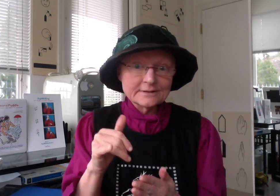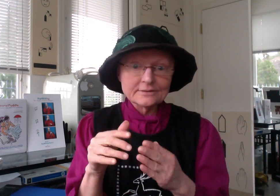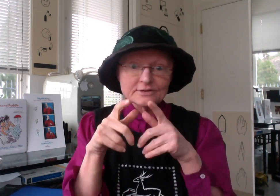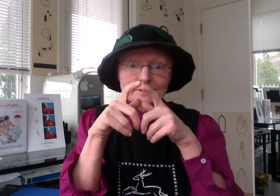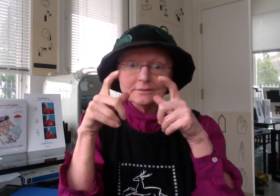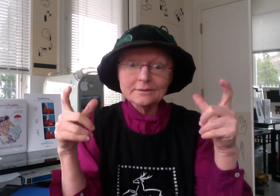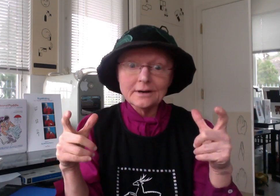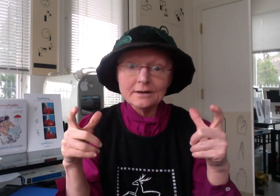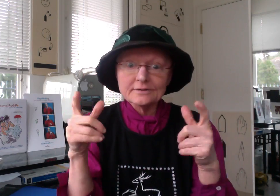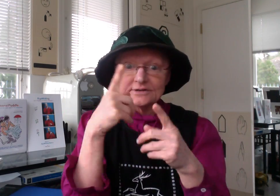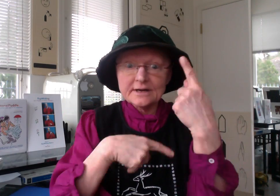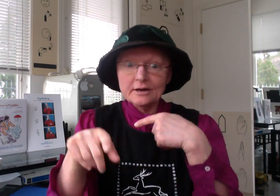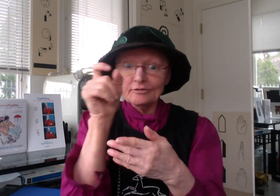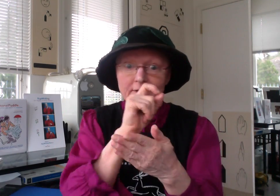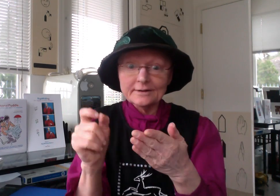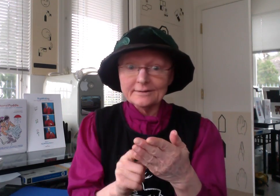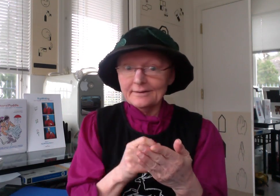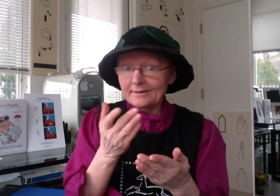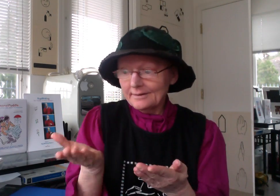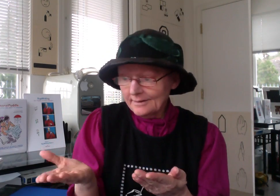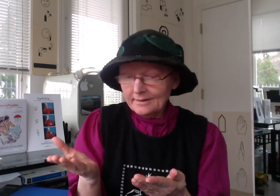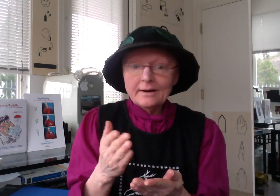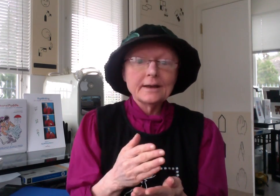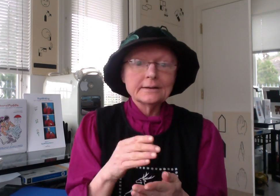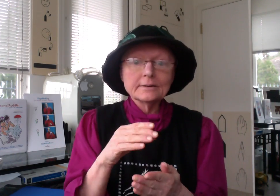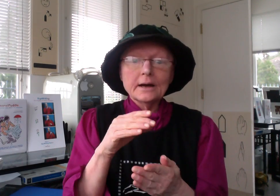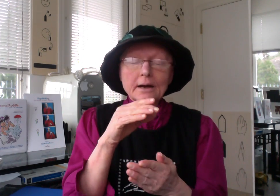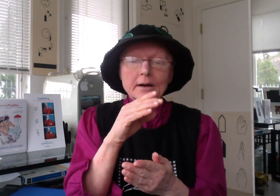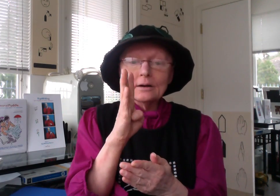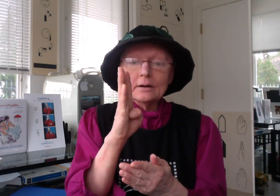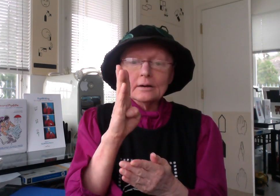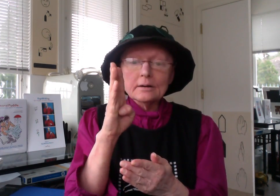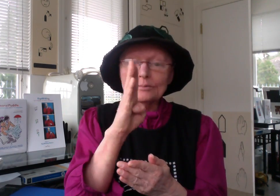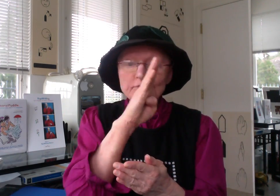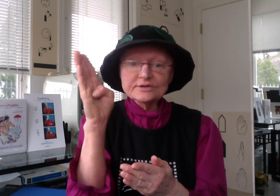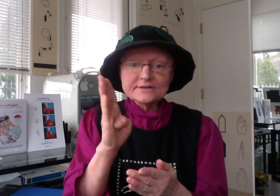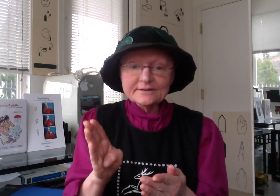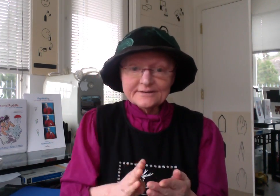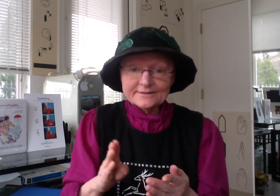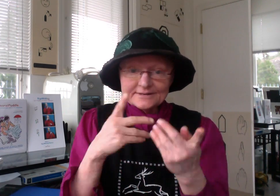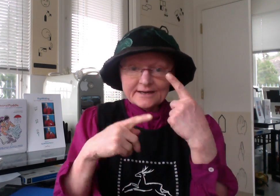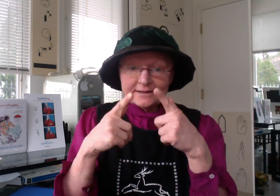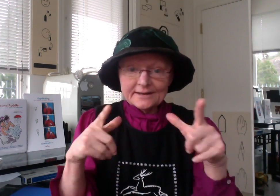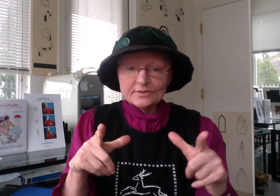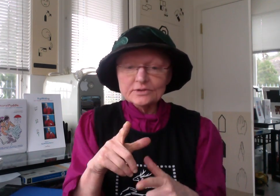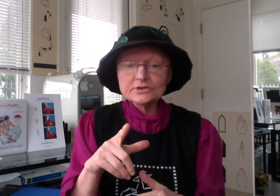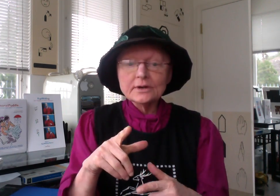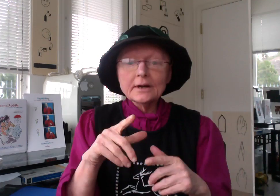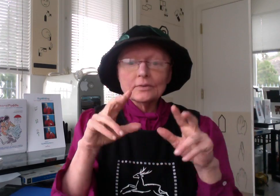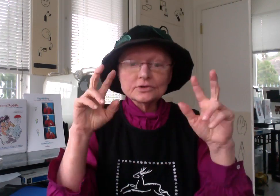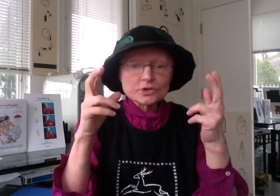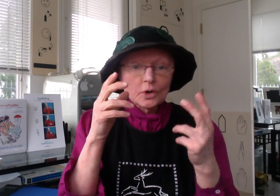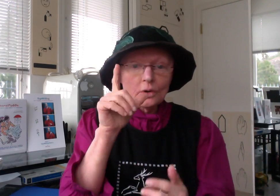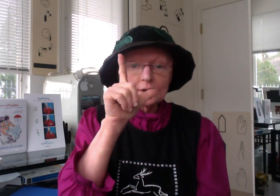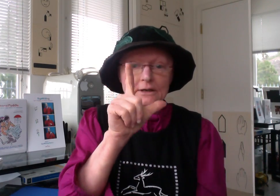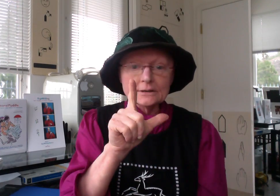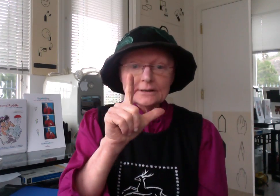there's a lot of SignWriting in Brazilian Sign Language, which is called LIBRAS